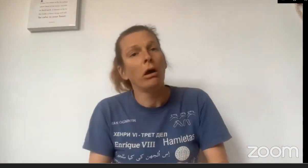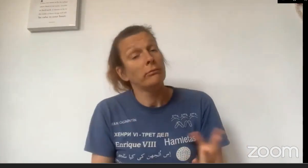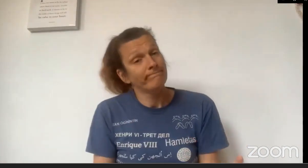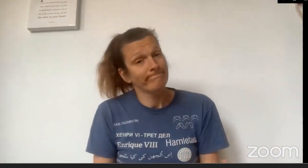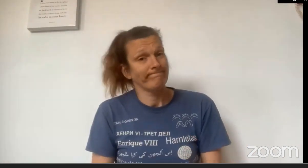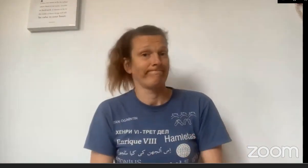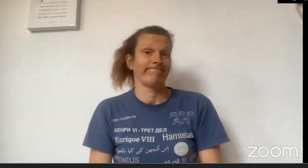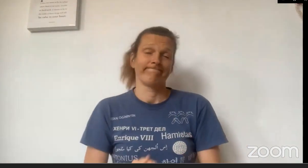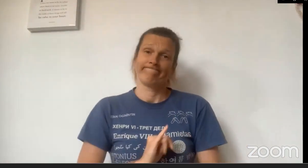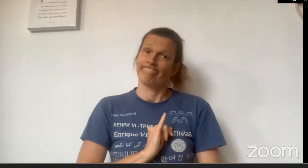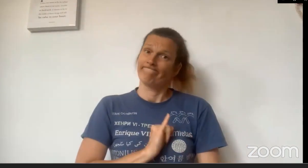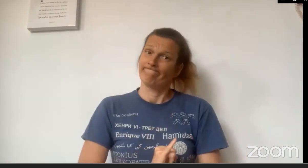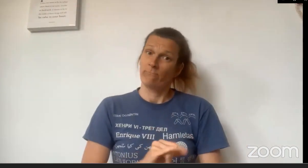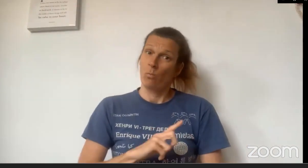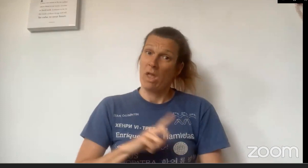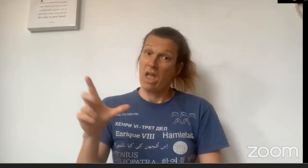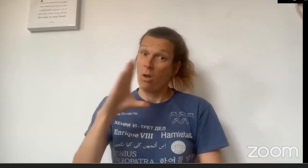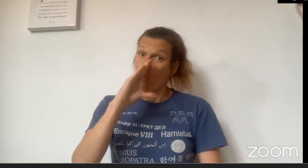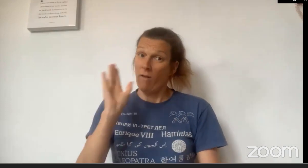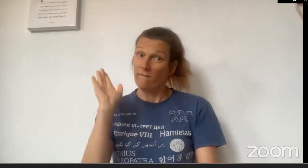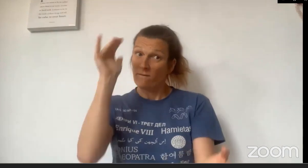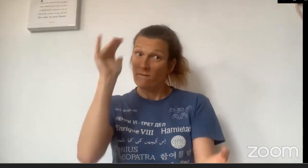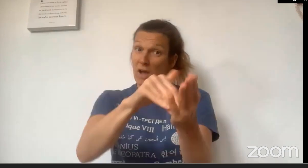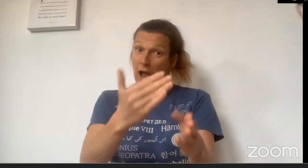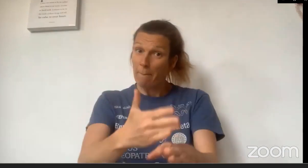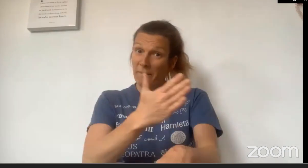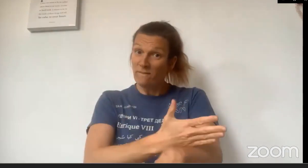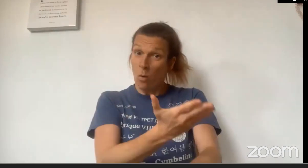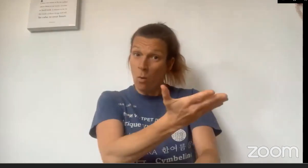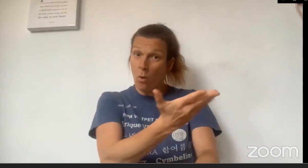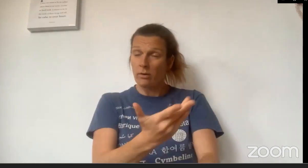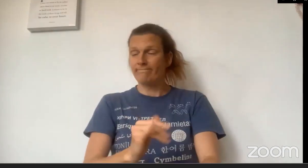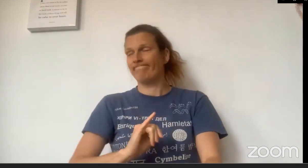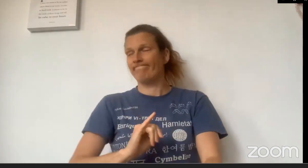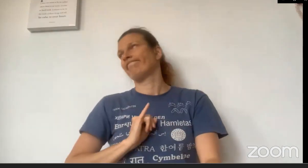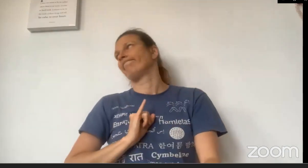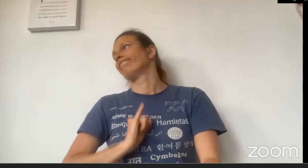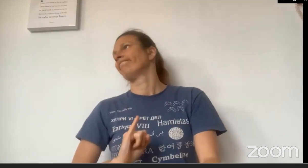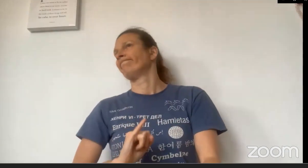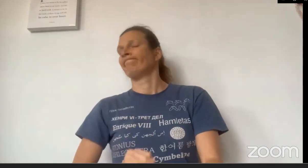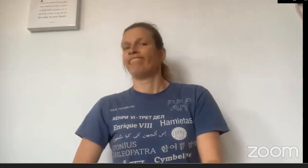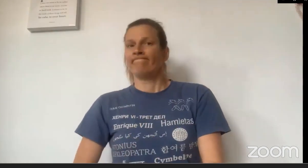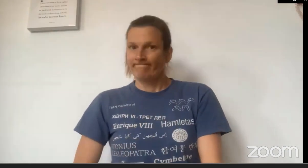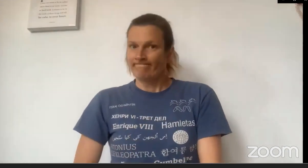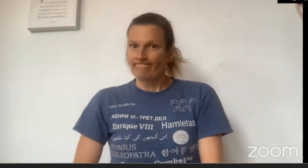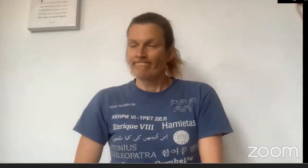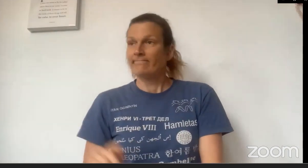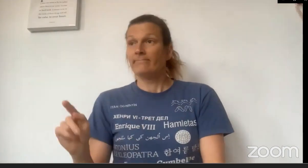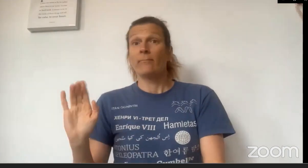she was not bothered, whereas The Wolf? He was much more speedy and got to the